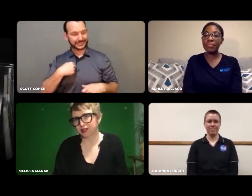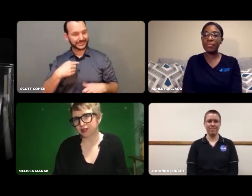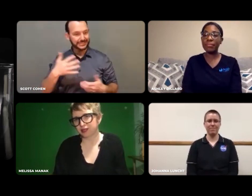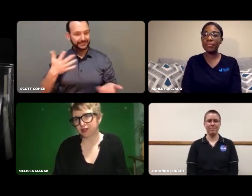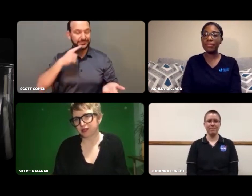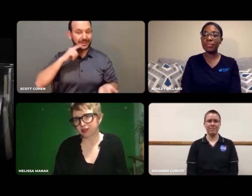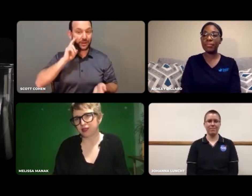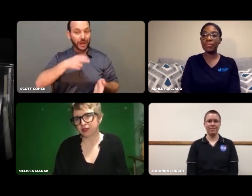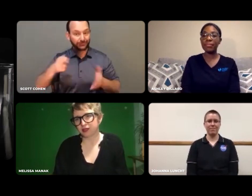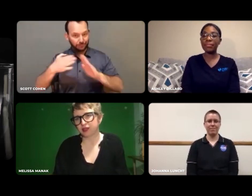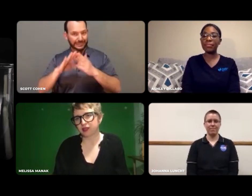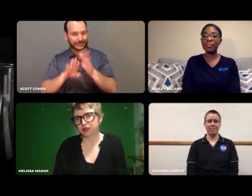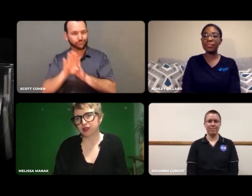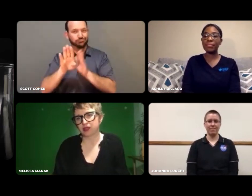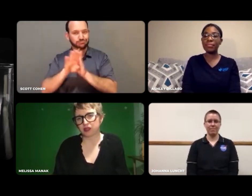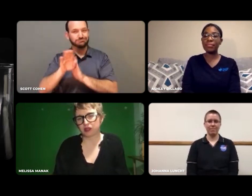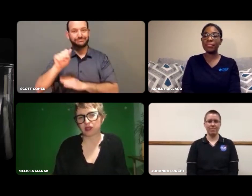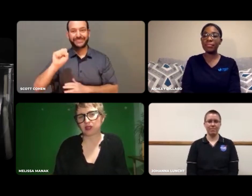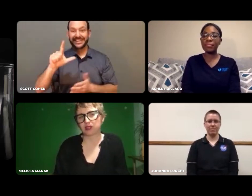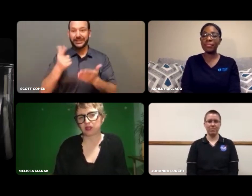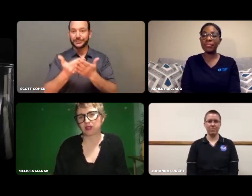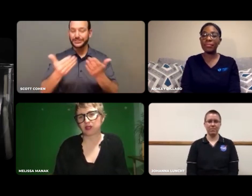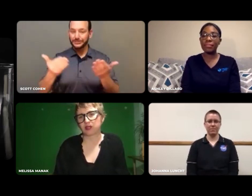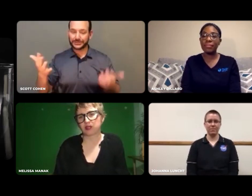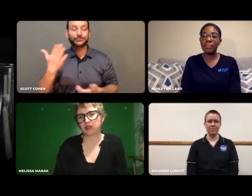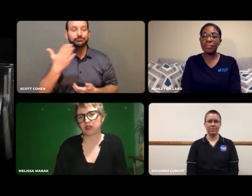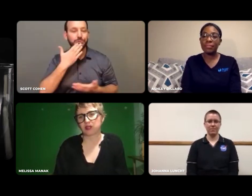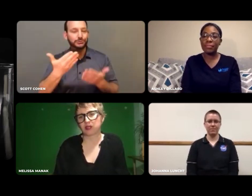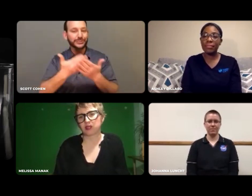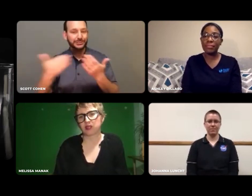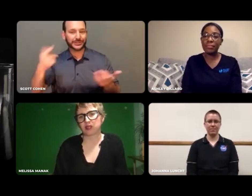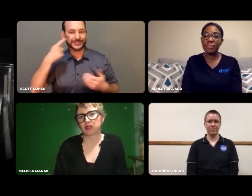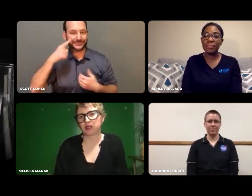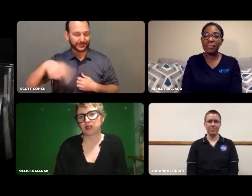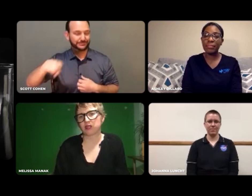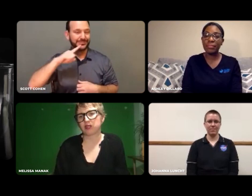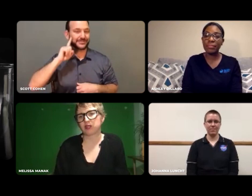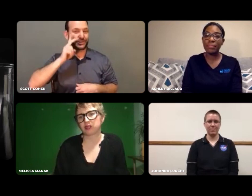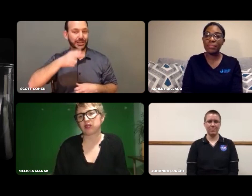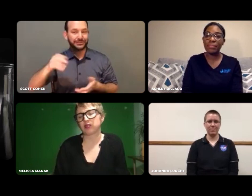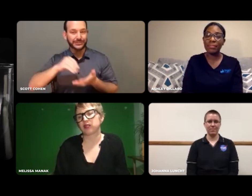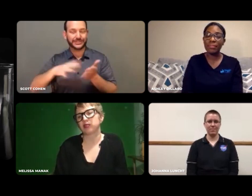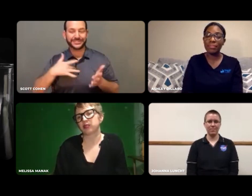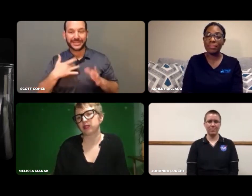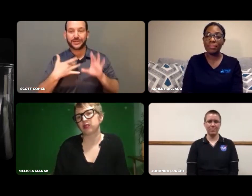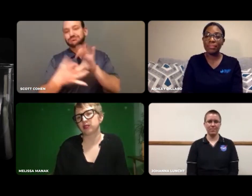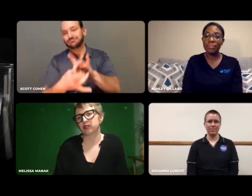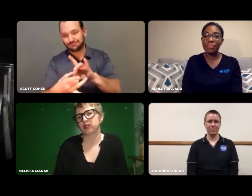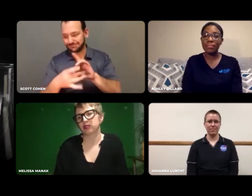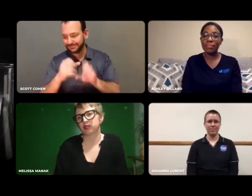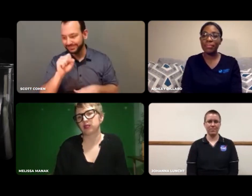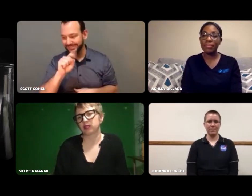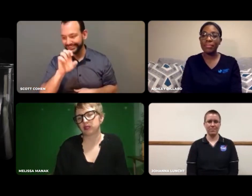D/HH has been increasing the amount of resources so deaf youth can feel the connection and